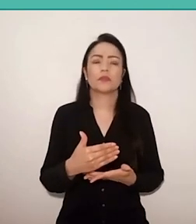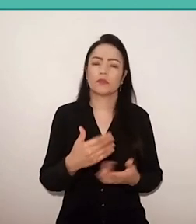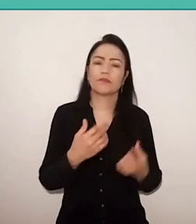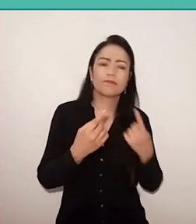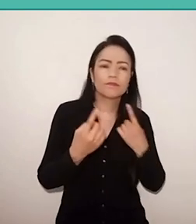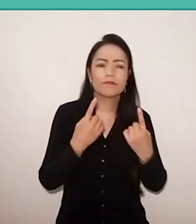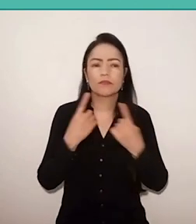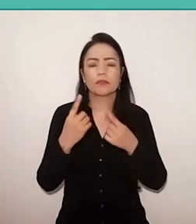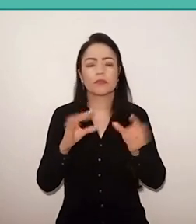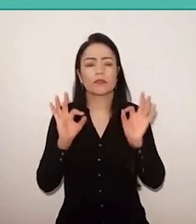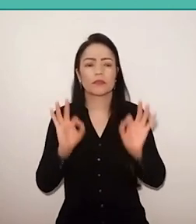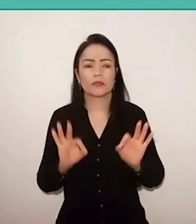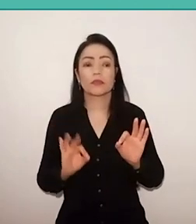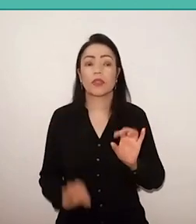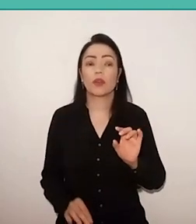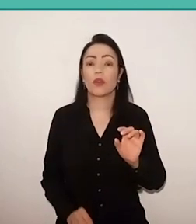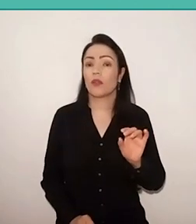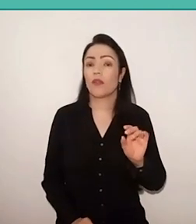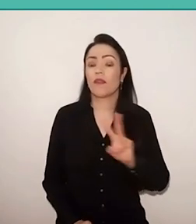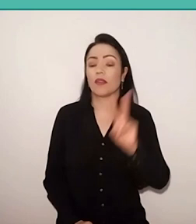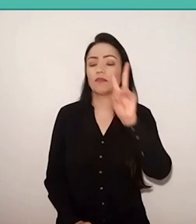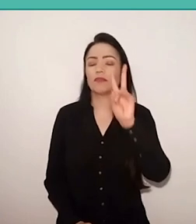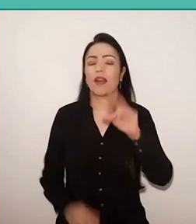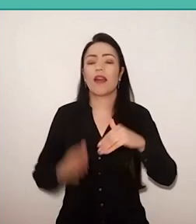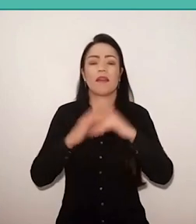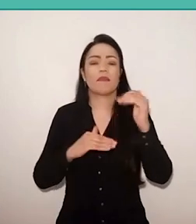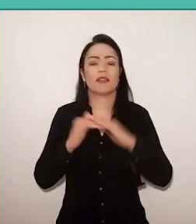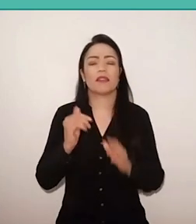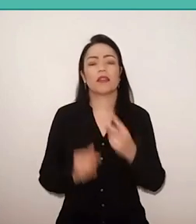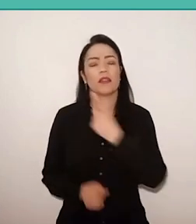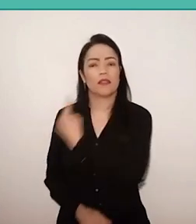precisely valuing the capacity of each one of having the knowledge of him…